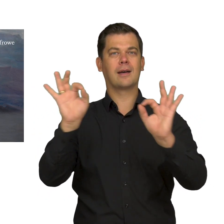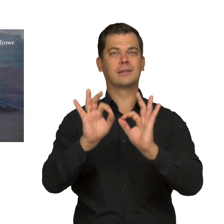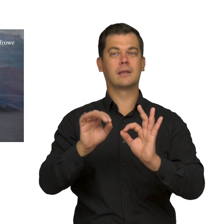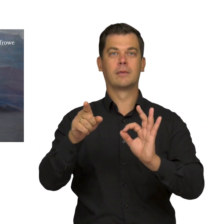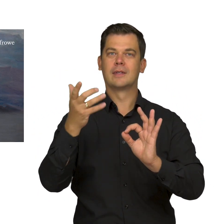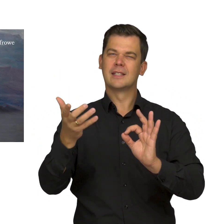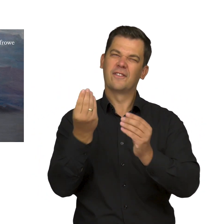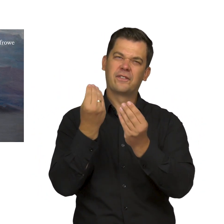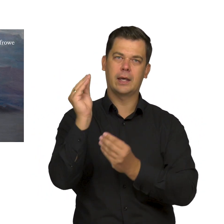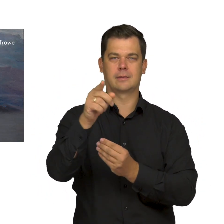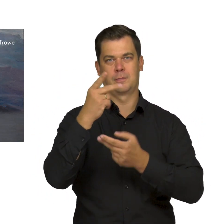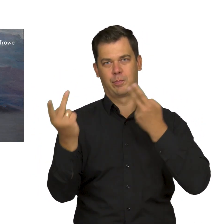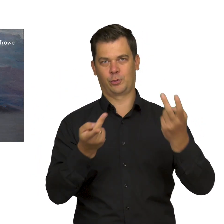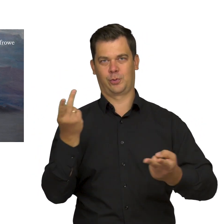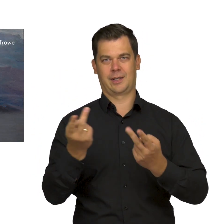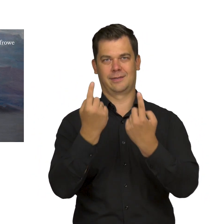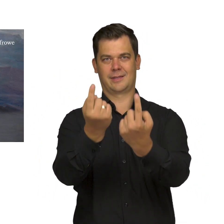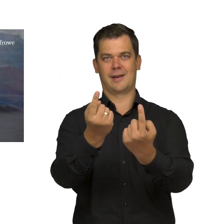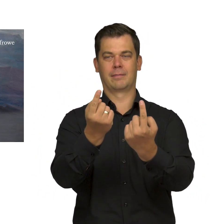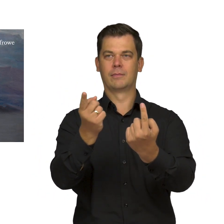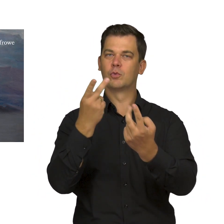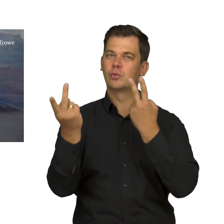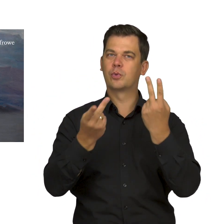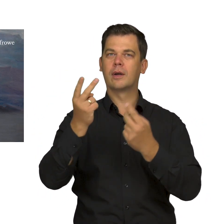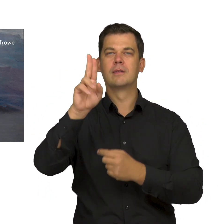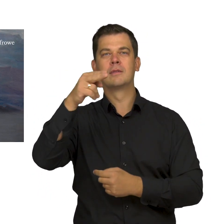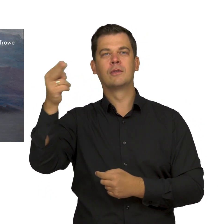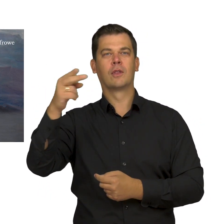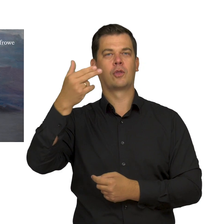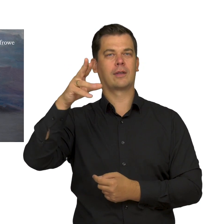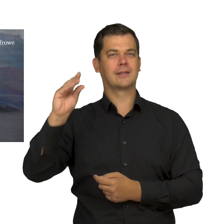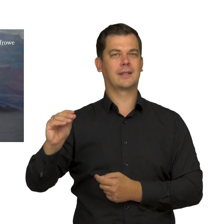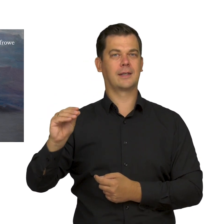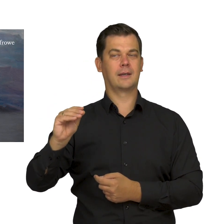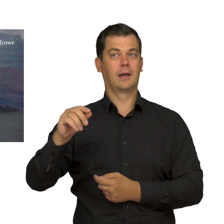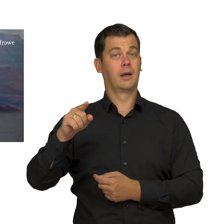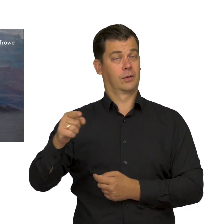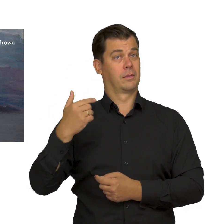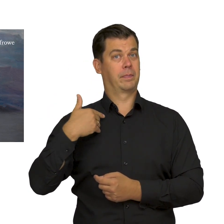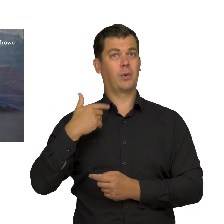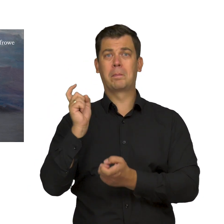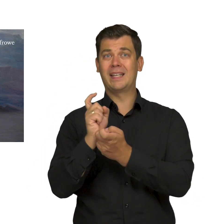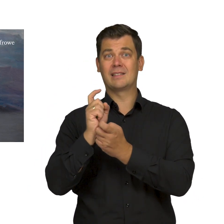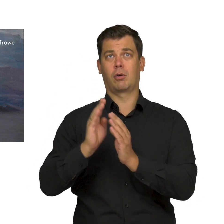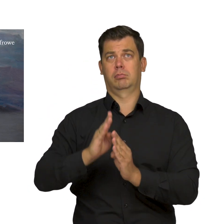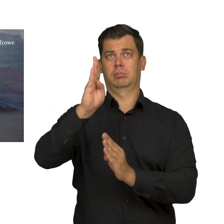and look for more Nordic inspirations. Our geographical proximity may indicate